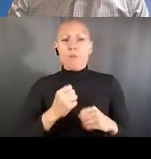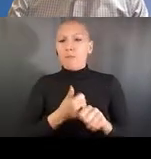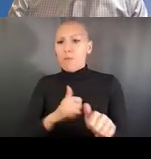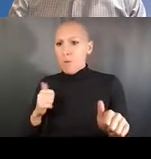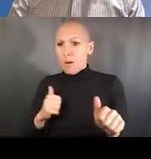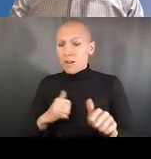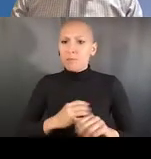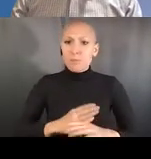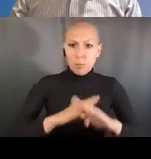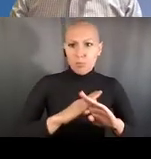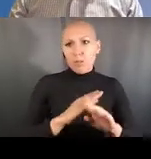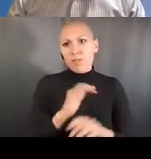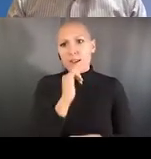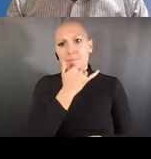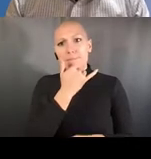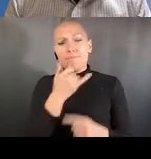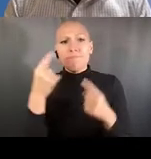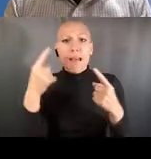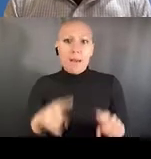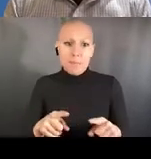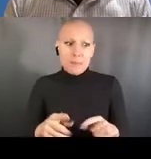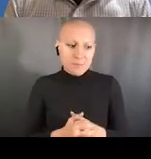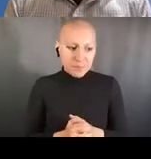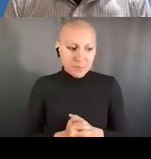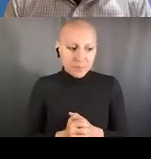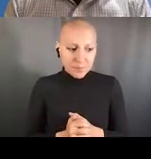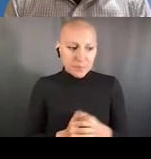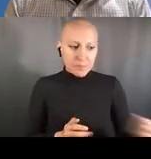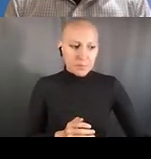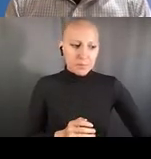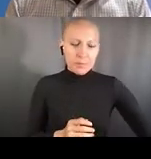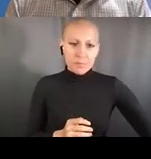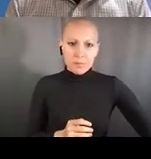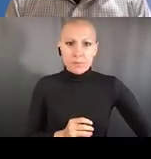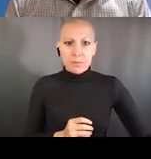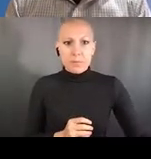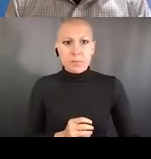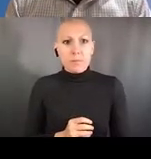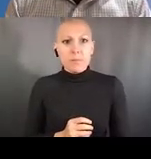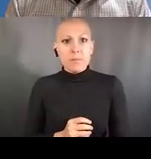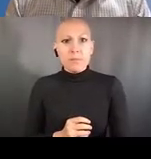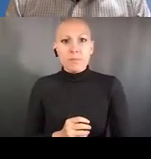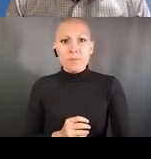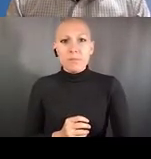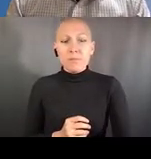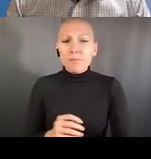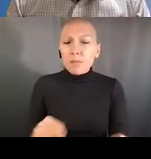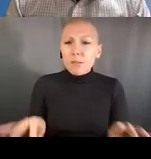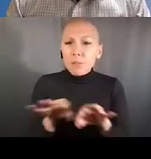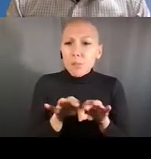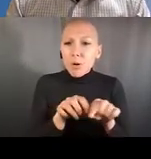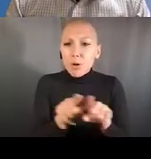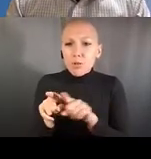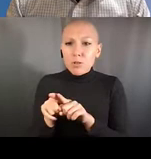that are related to safety and improving the cultures of safety. I have to confess overall I've been disappointed